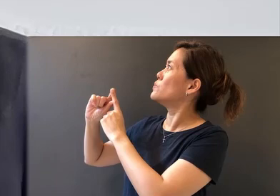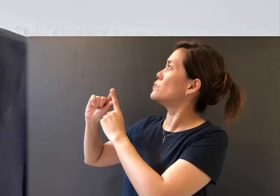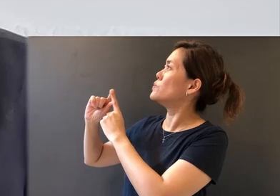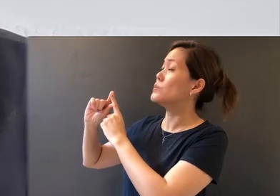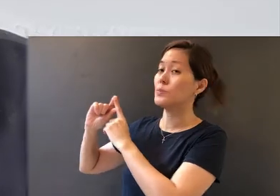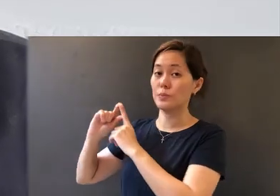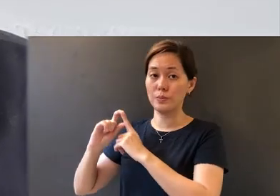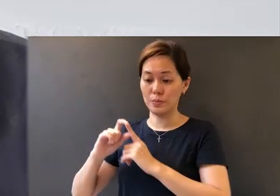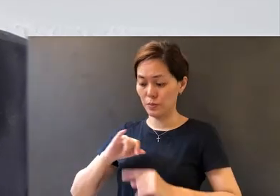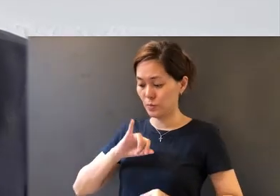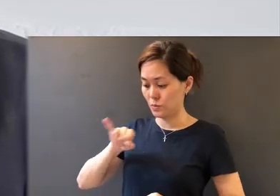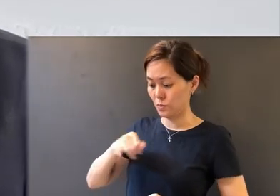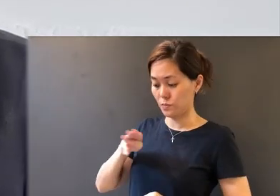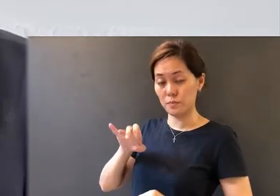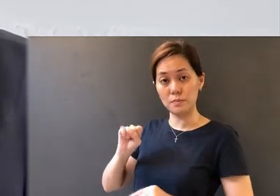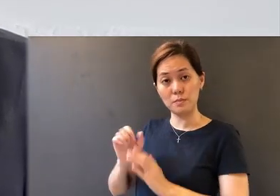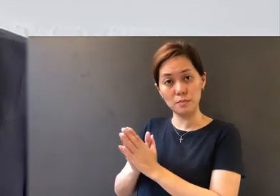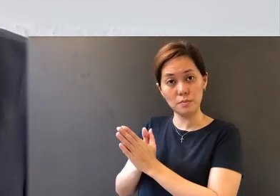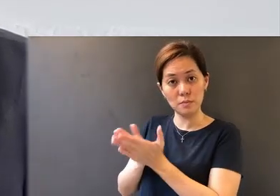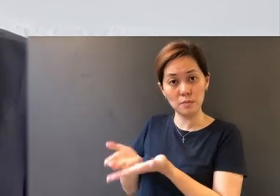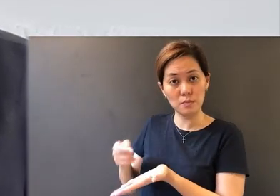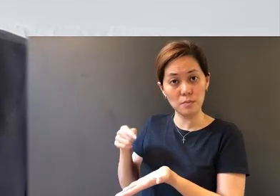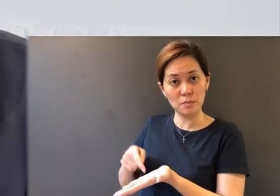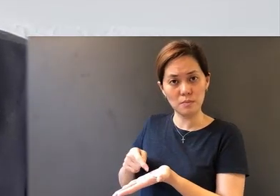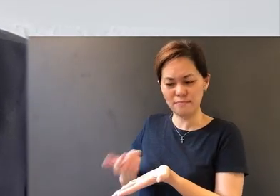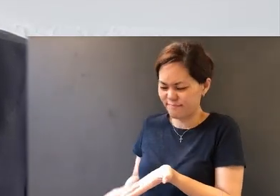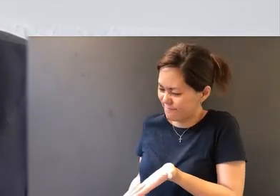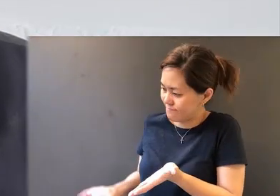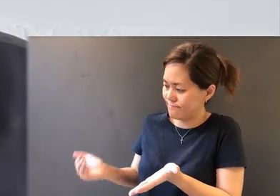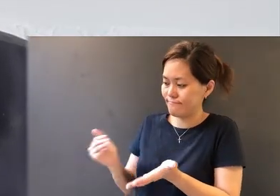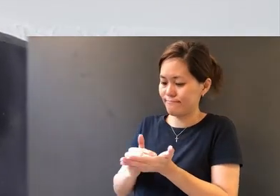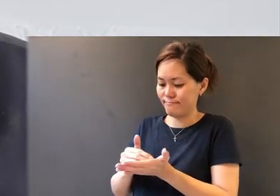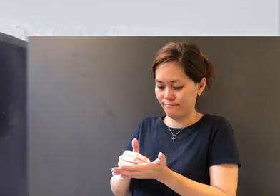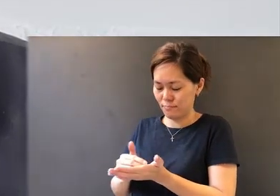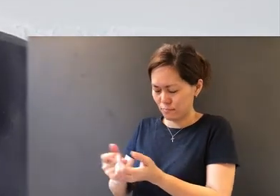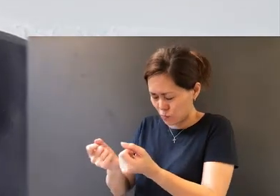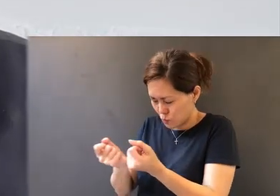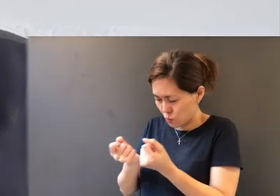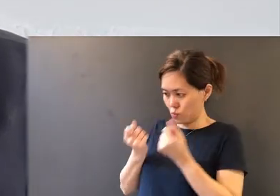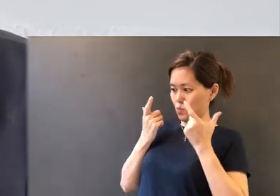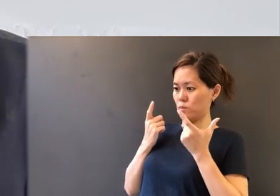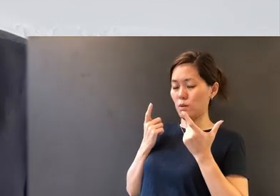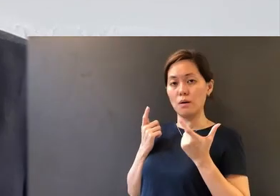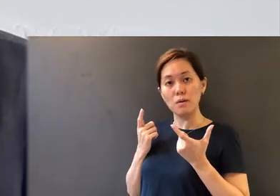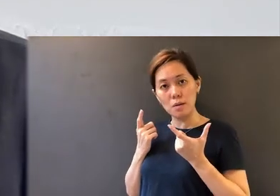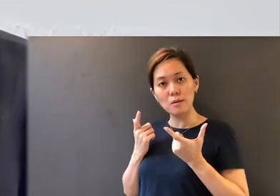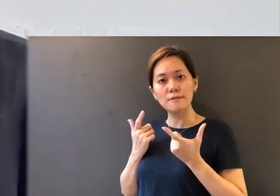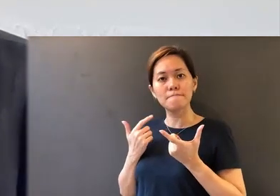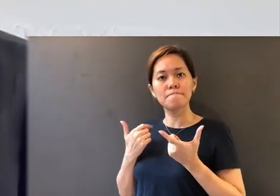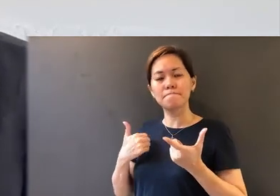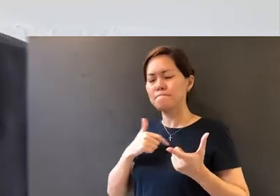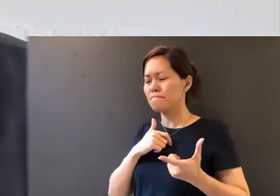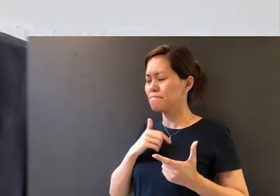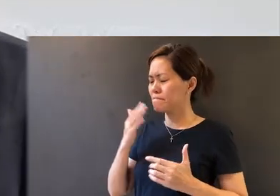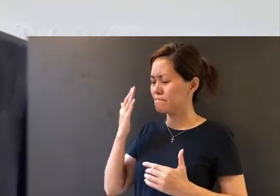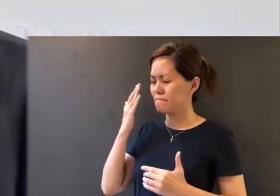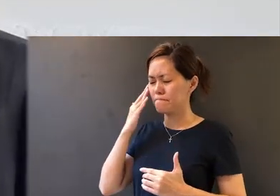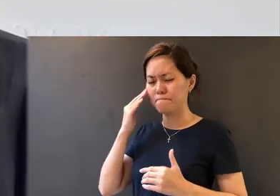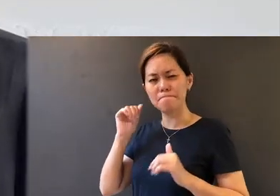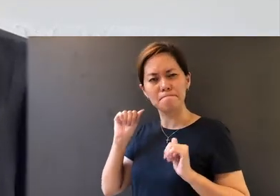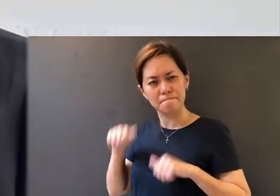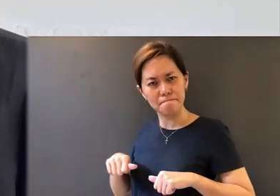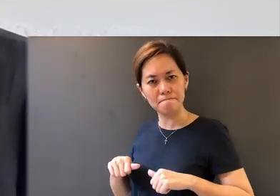in the Book of James will once again awaken us, to be able to know